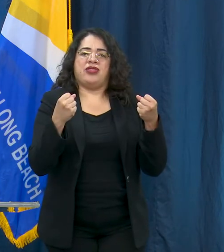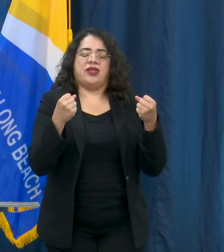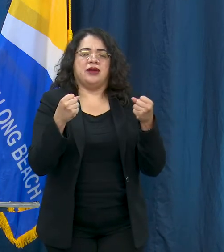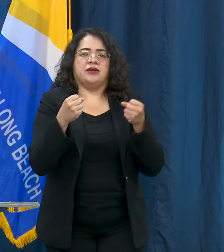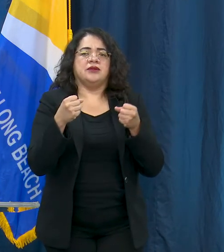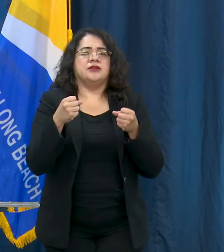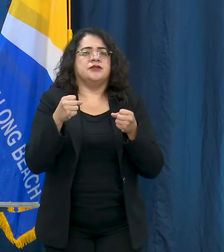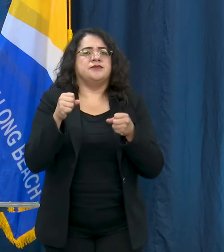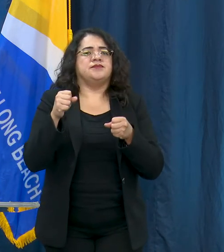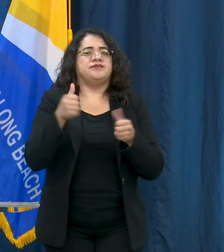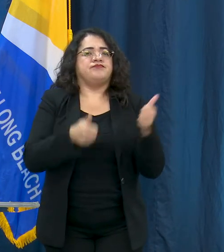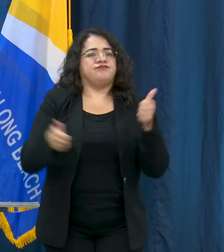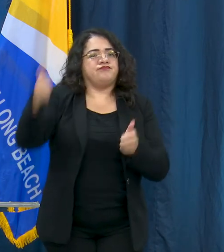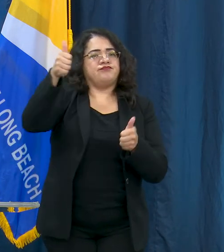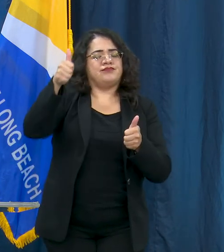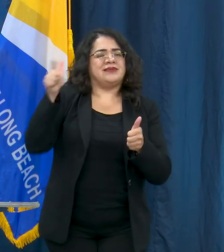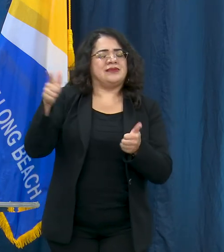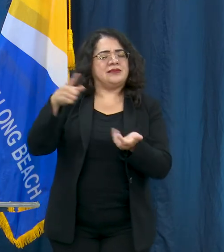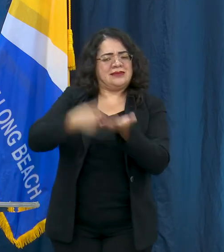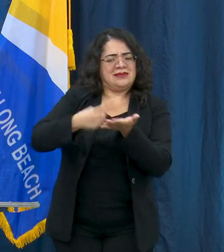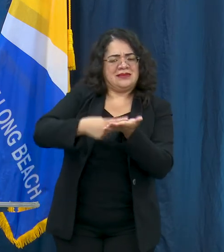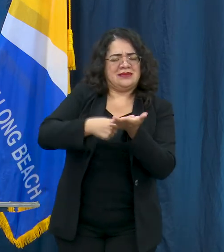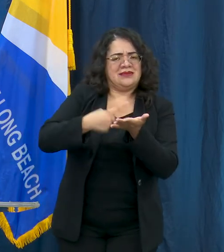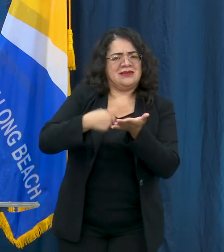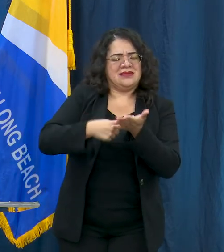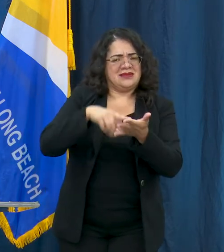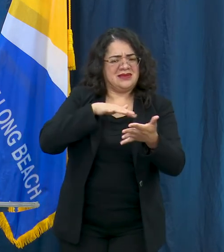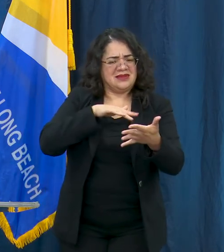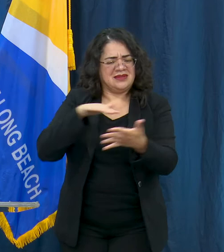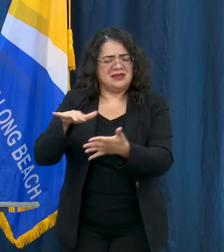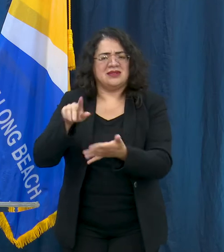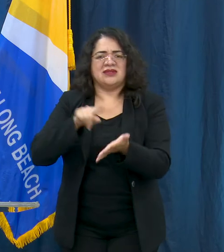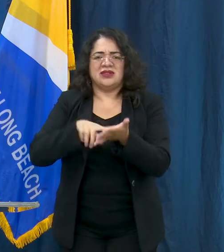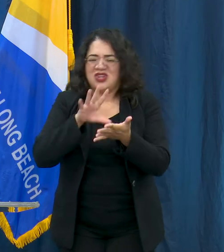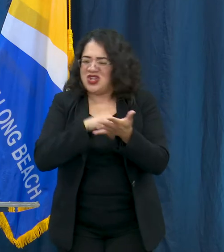MISC and how it affects children.